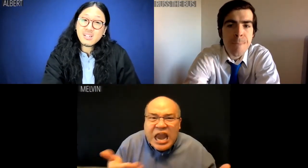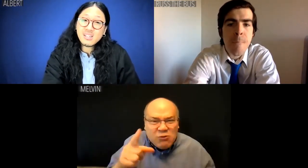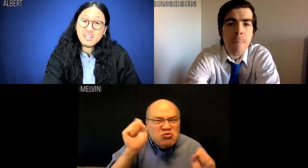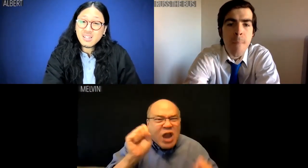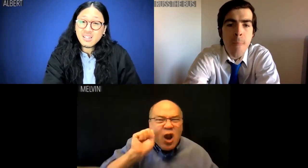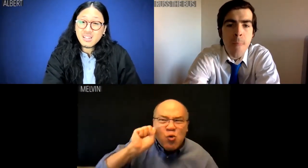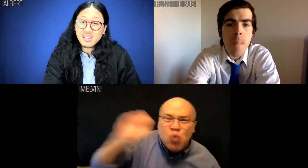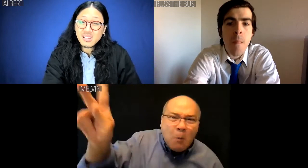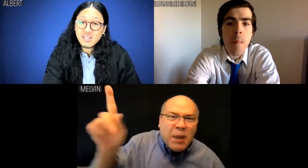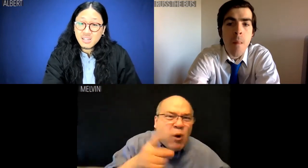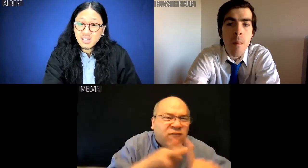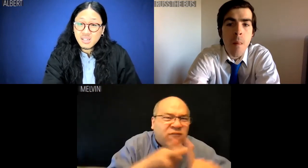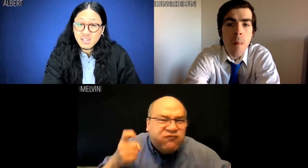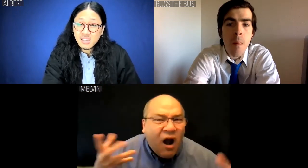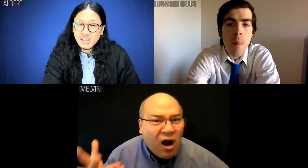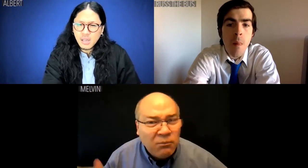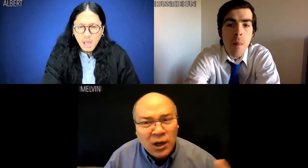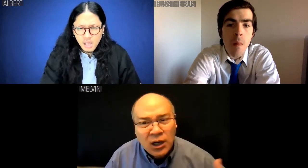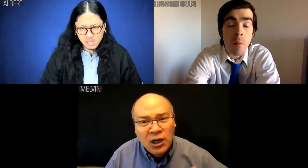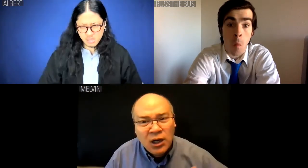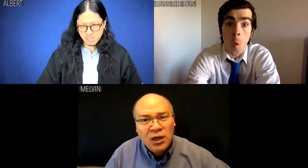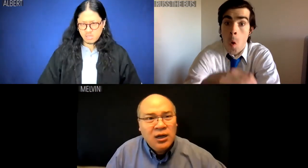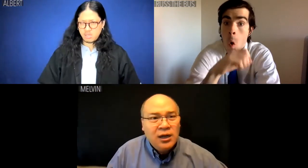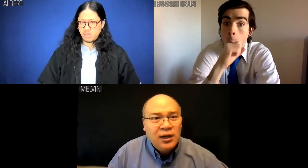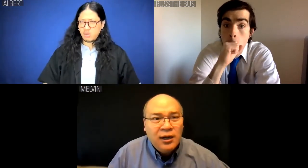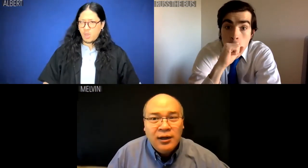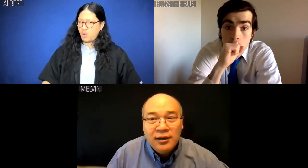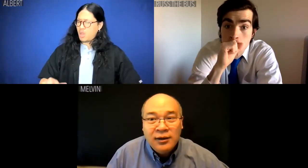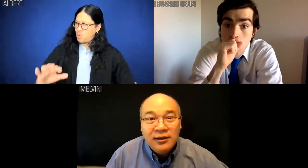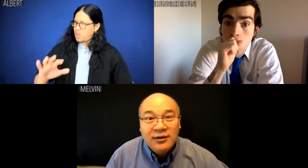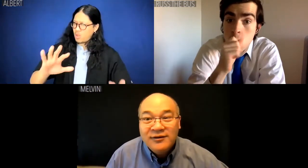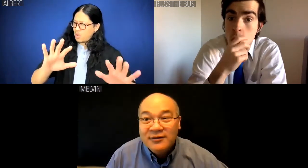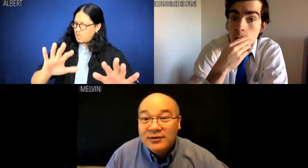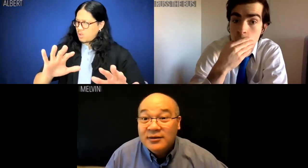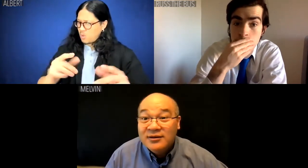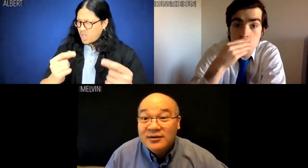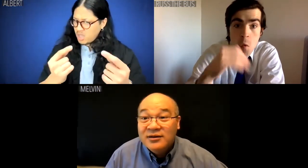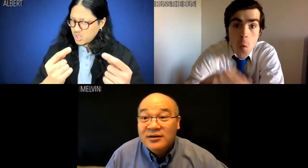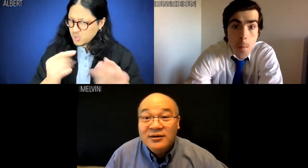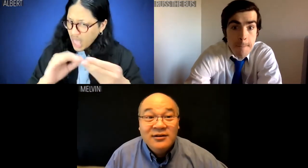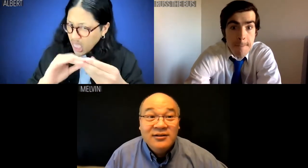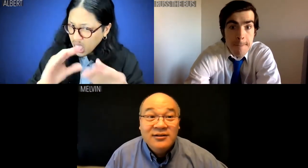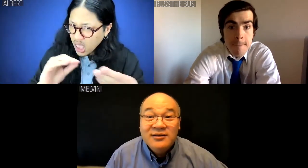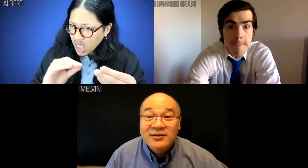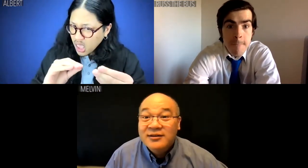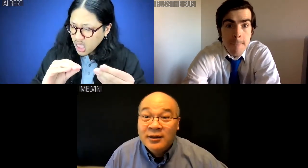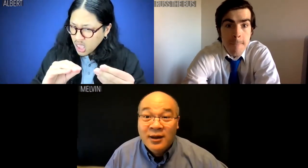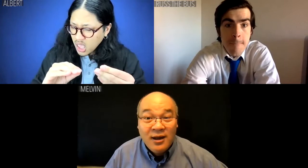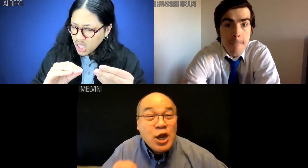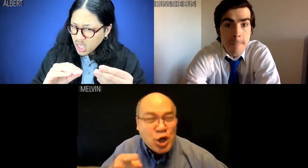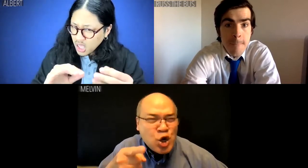And if you don't like it here, you can go back where you came from. Russ the Bus: Woof. Albert: What did you say?